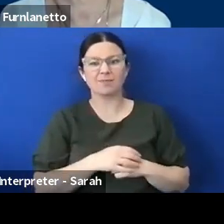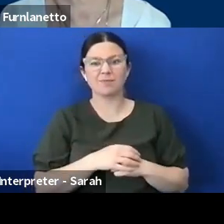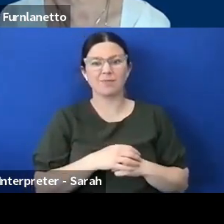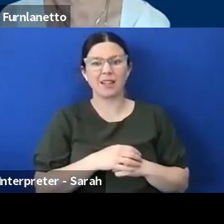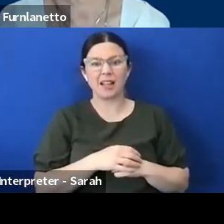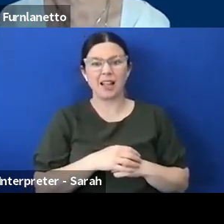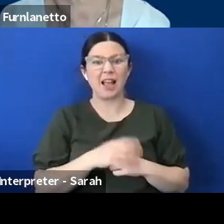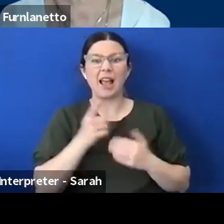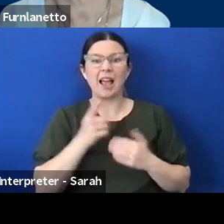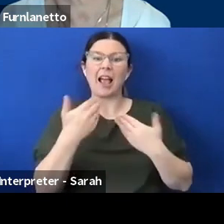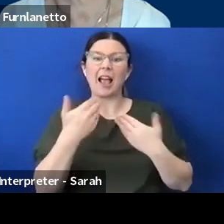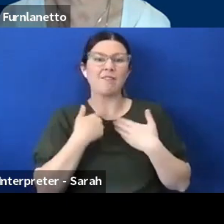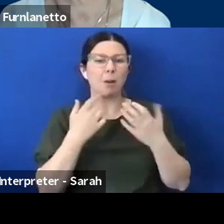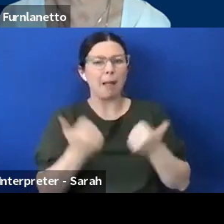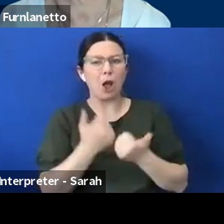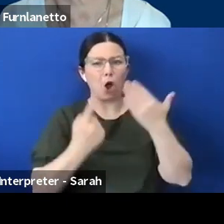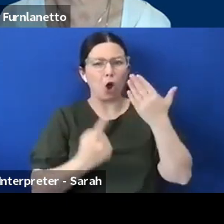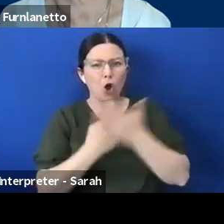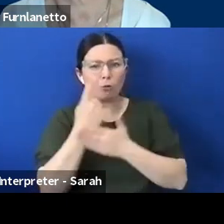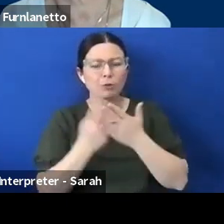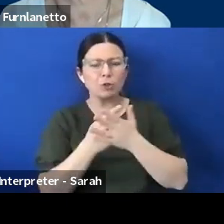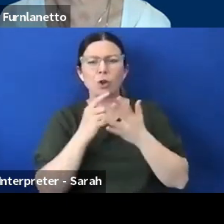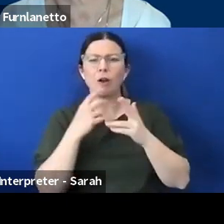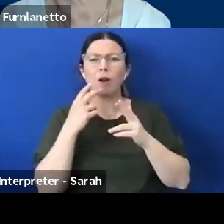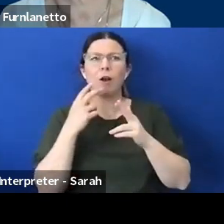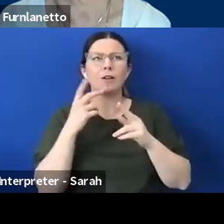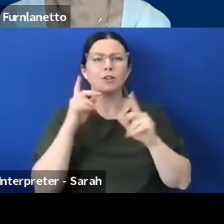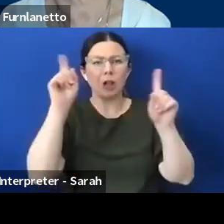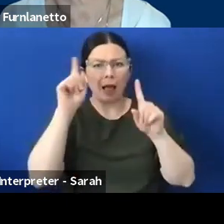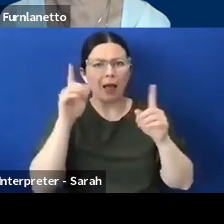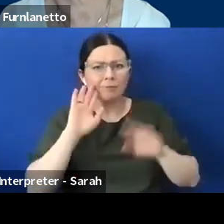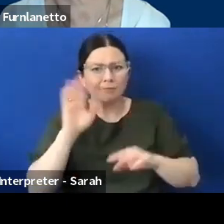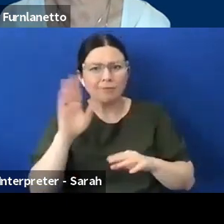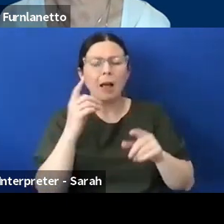for us to collectively consider how better to take the needs of our community with disabilities into